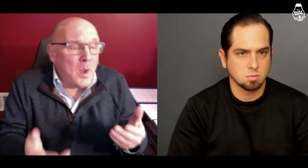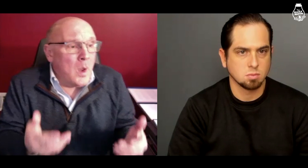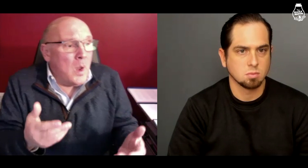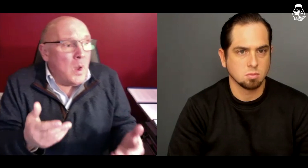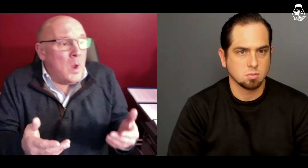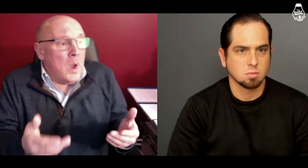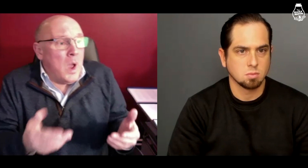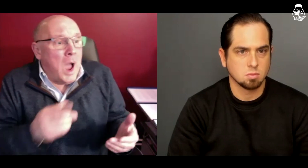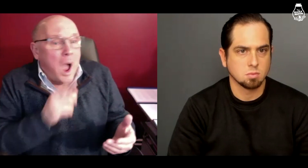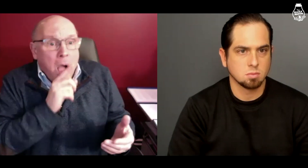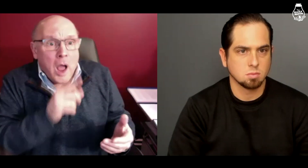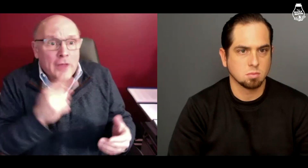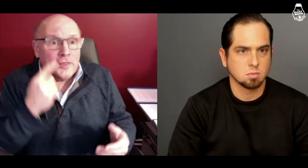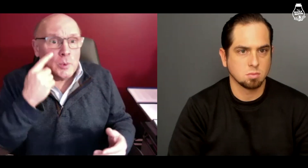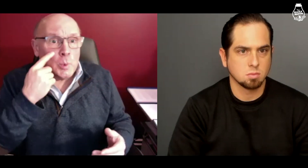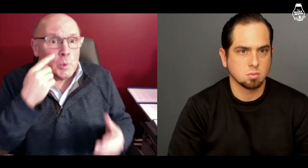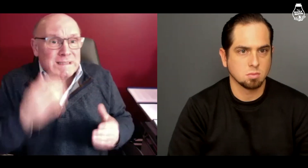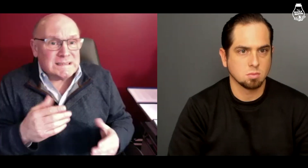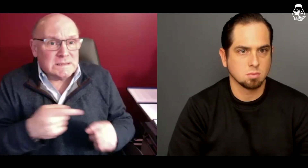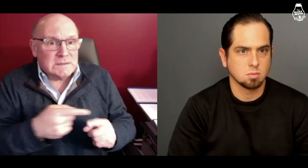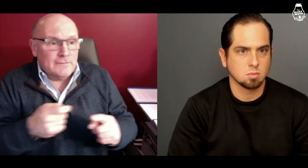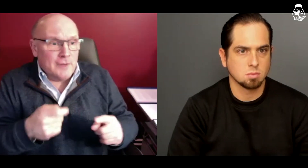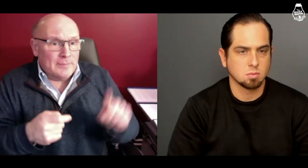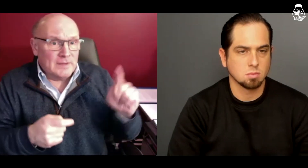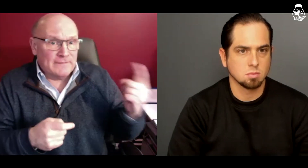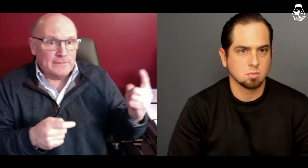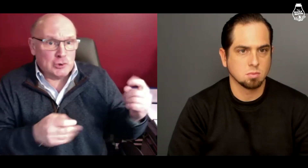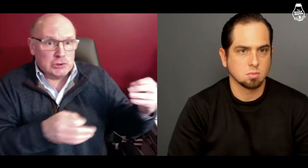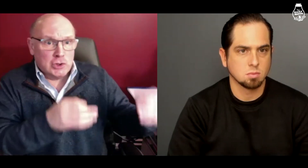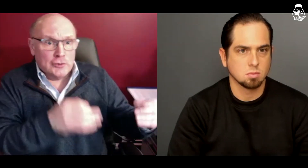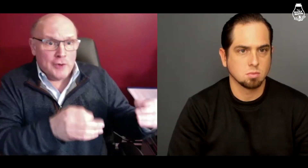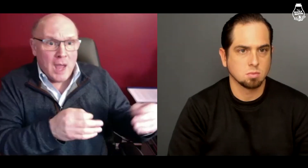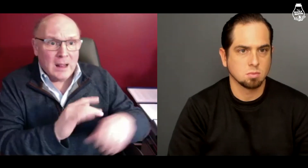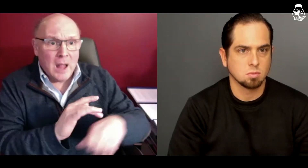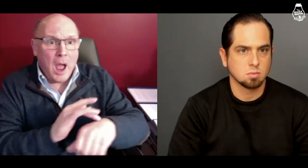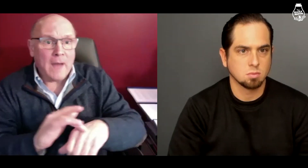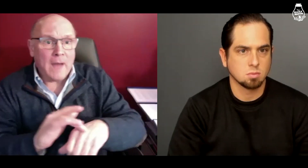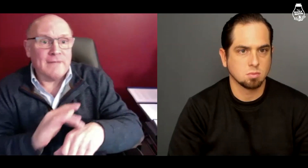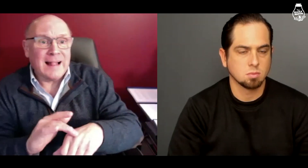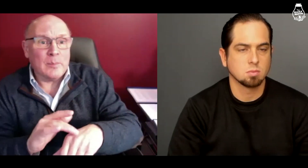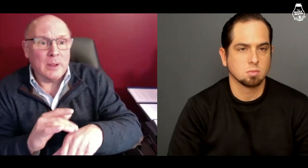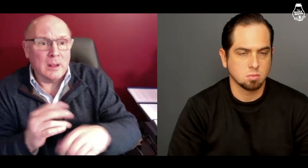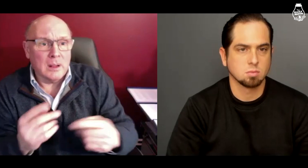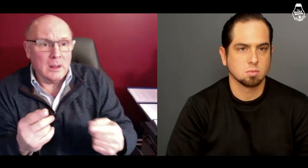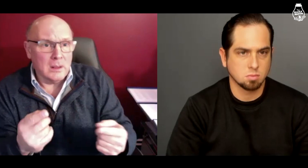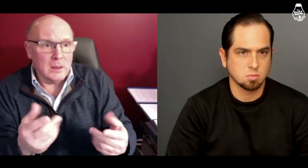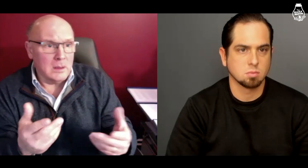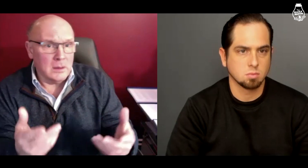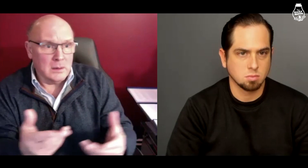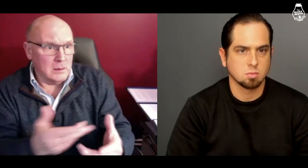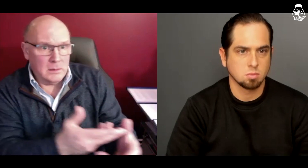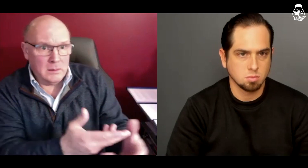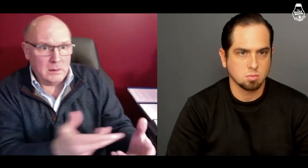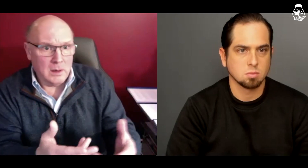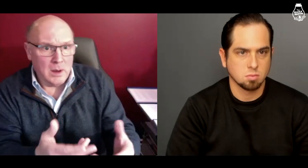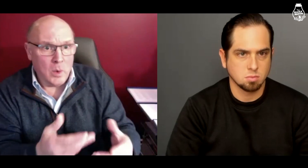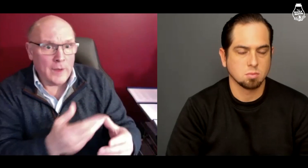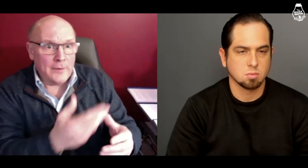Or are the witnesses from the first trial still available?